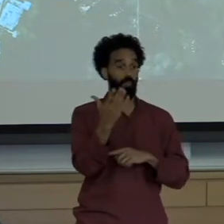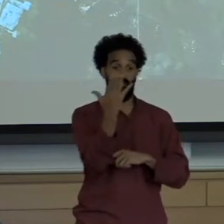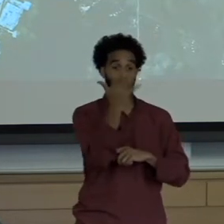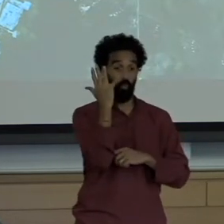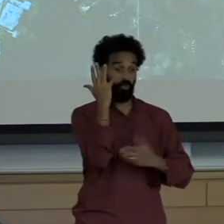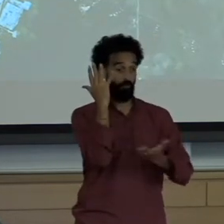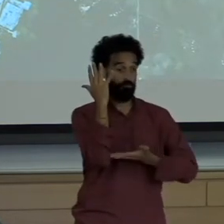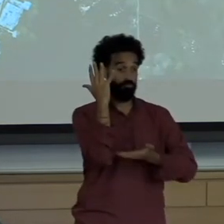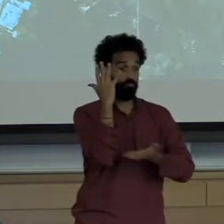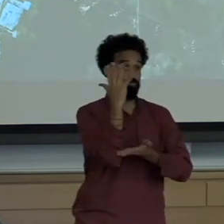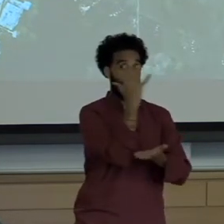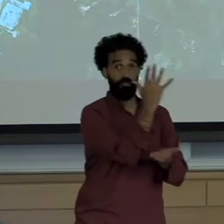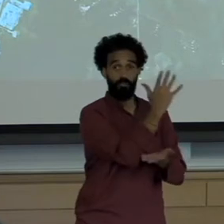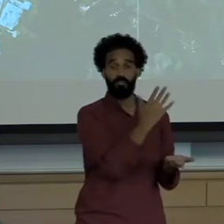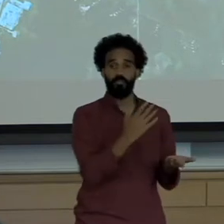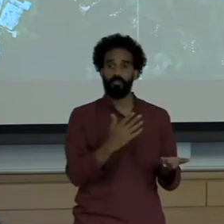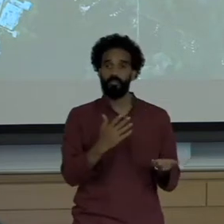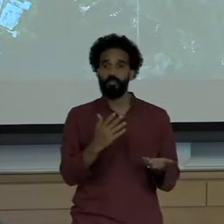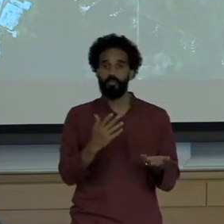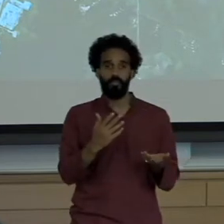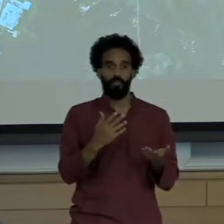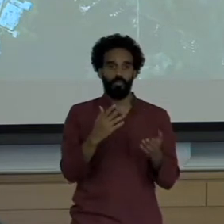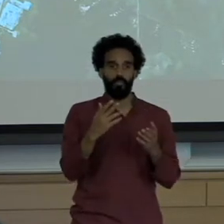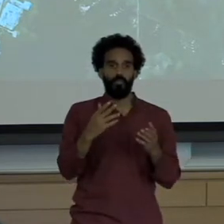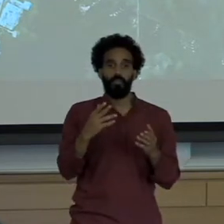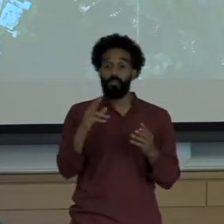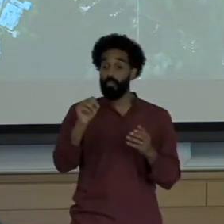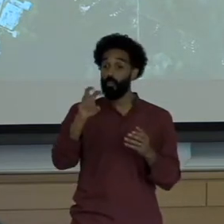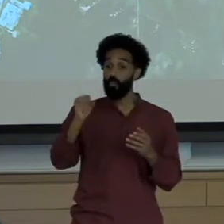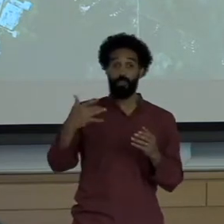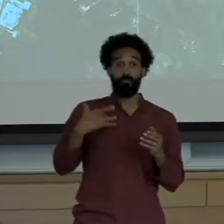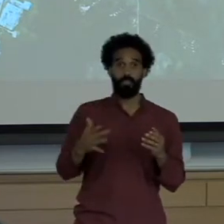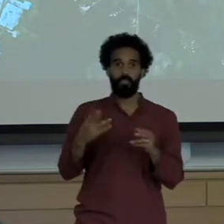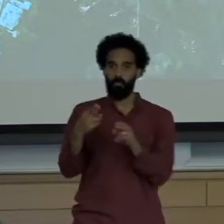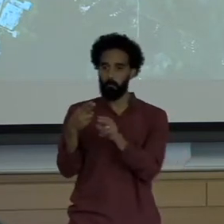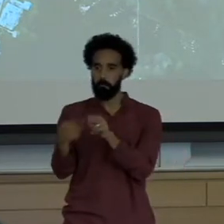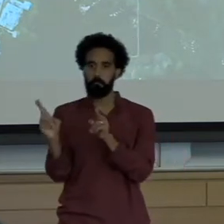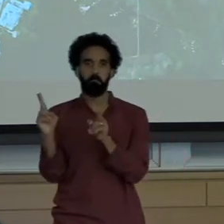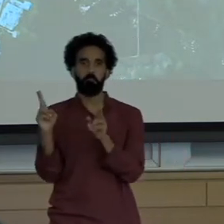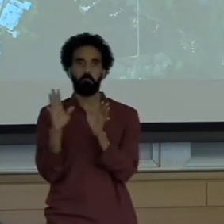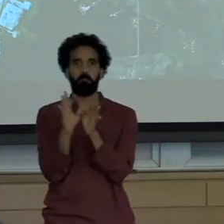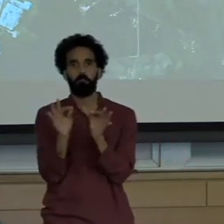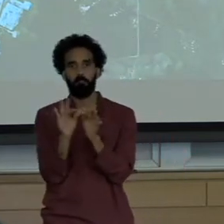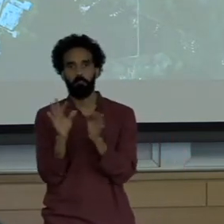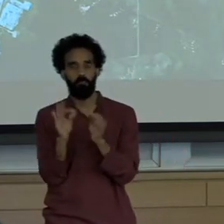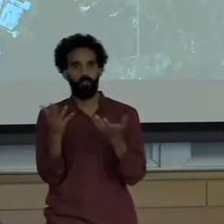Get nothing more than short mentions in the press. I'm going to play a short clip